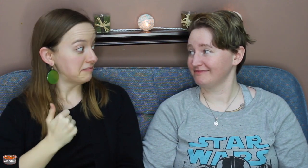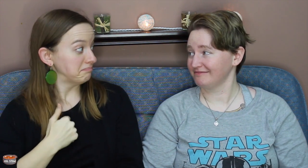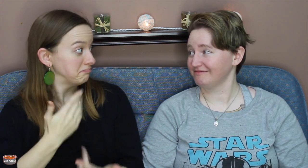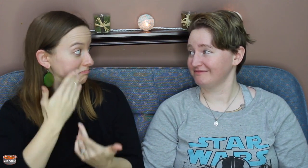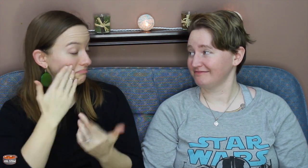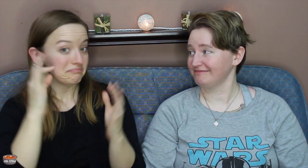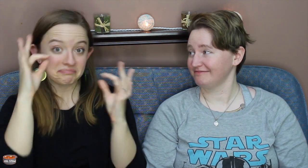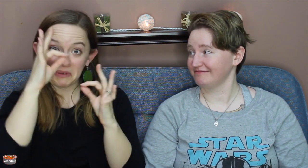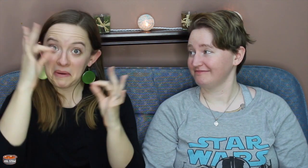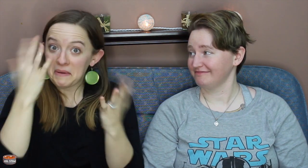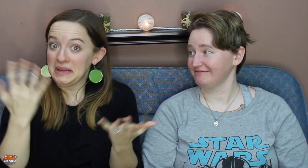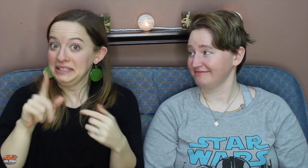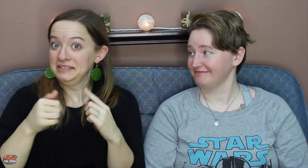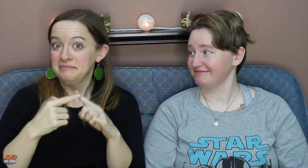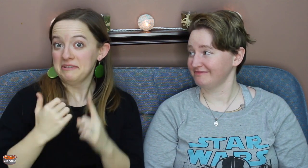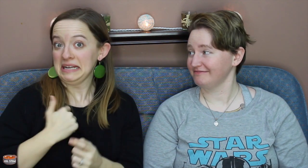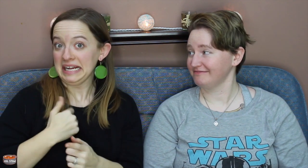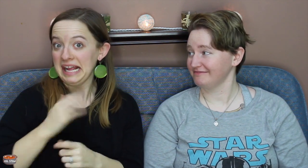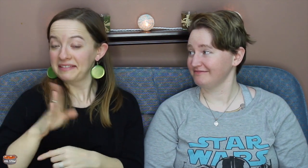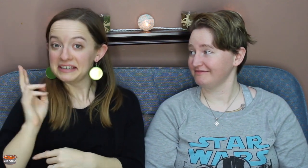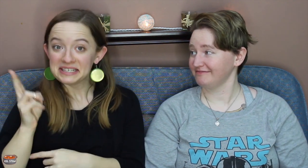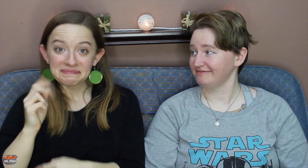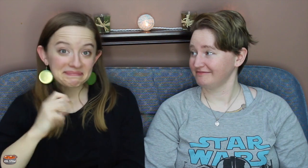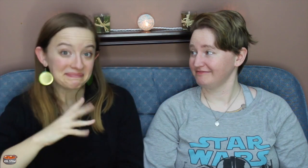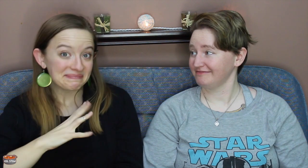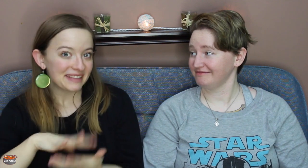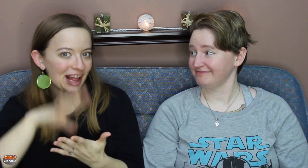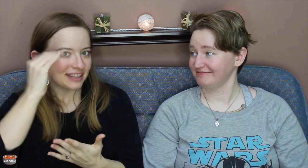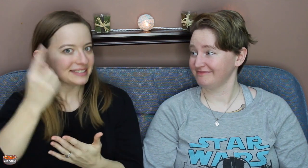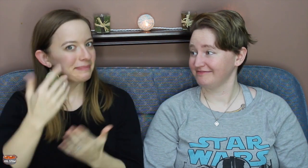I didn't know anything about Deaf-Blind Canadian history.